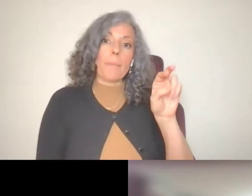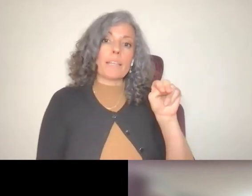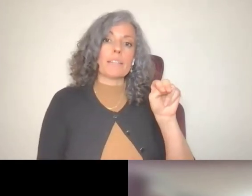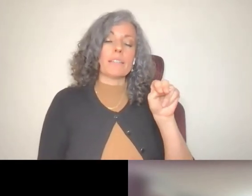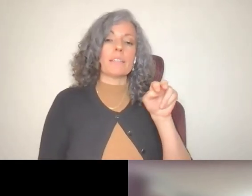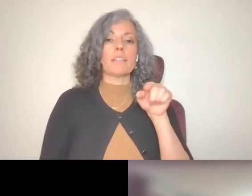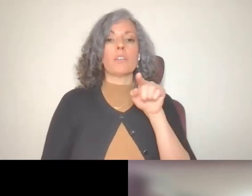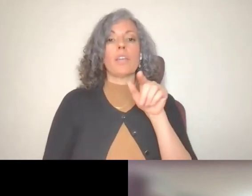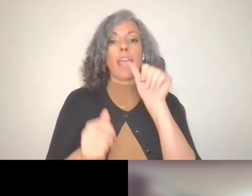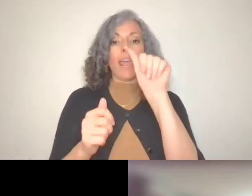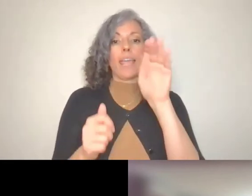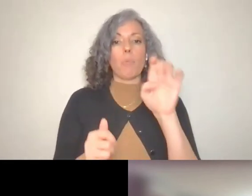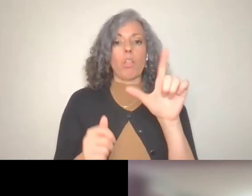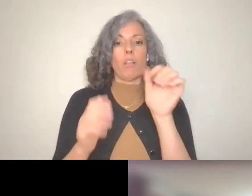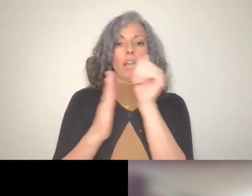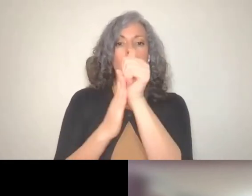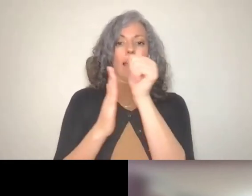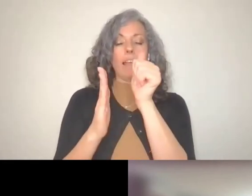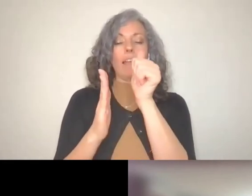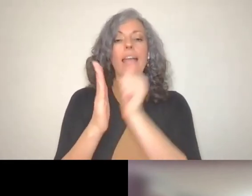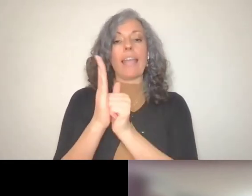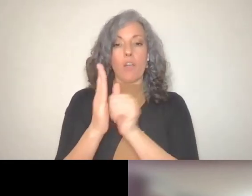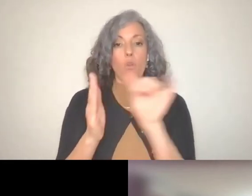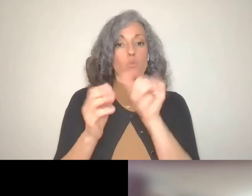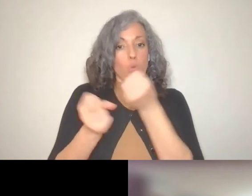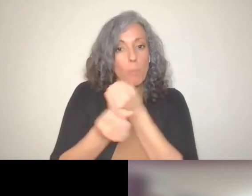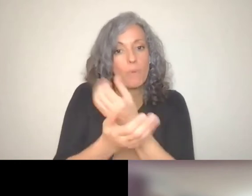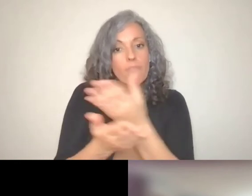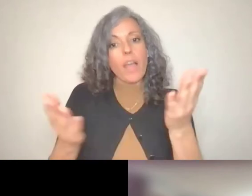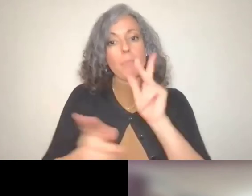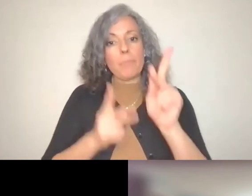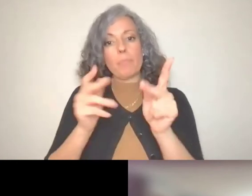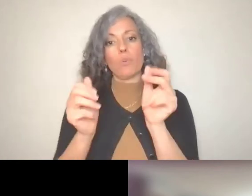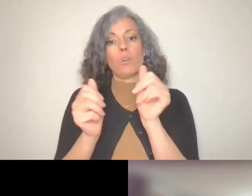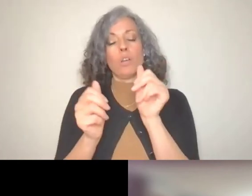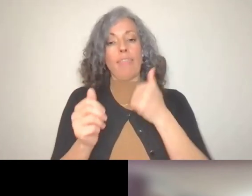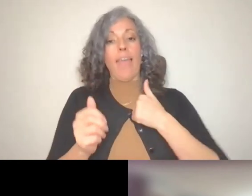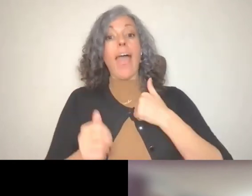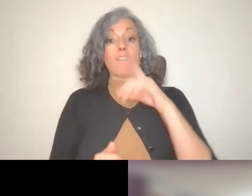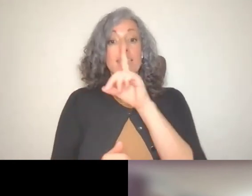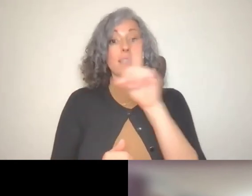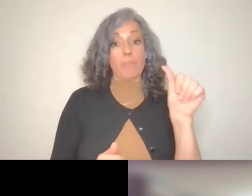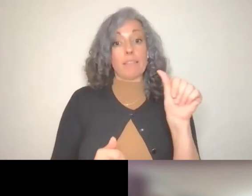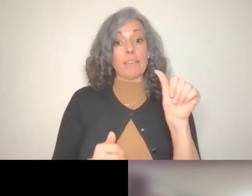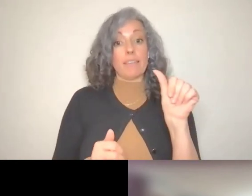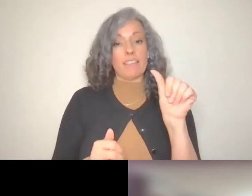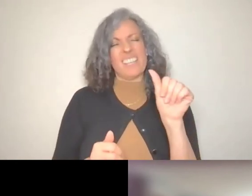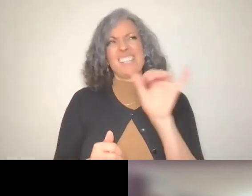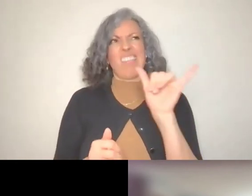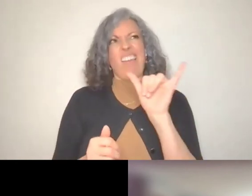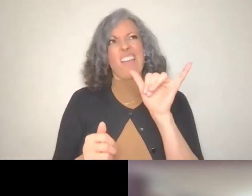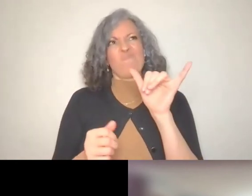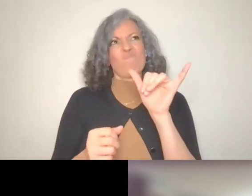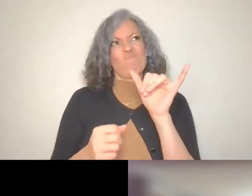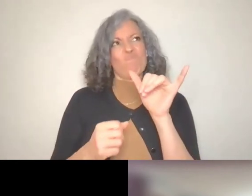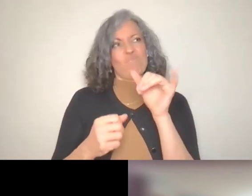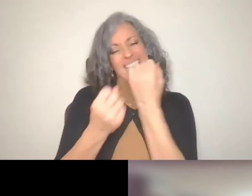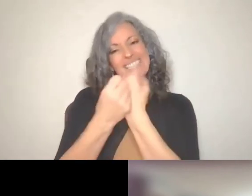accounts also provide people with disabilities in Fenton Security Financial